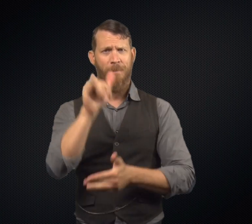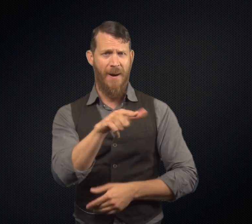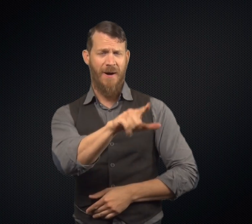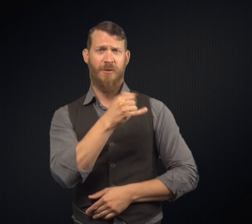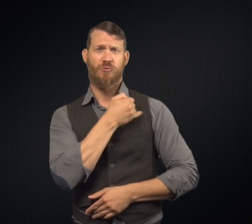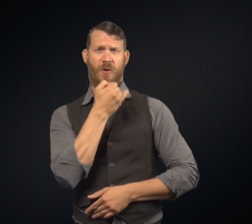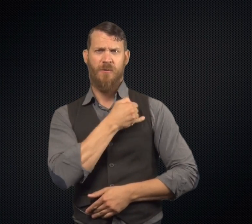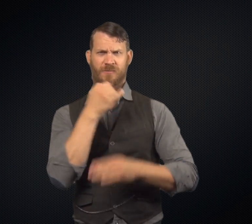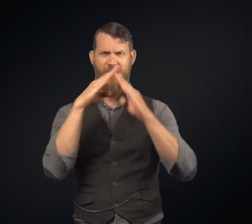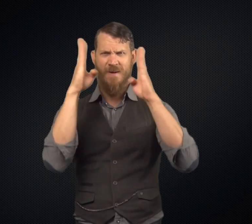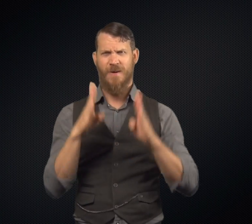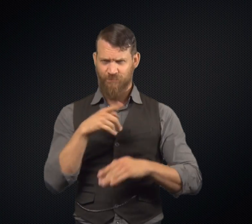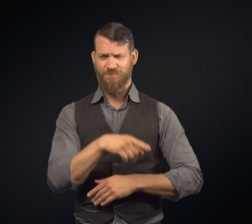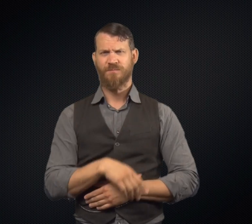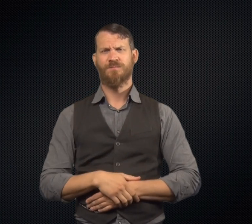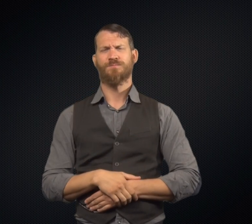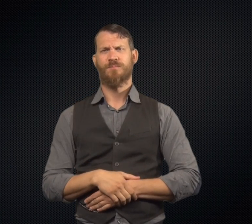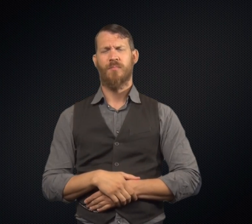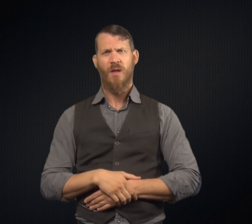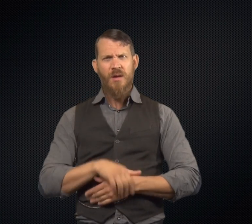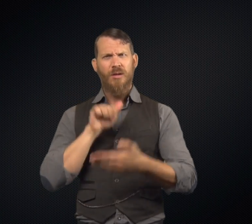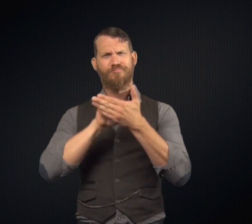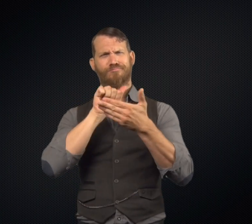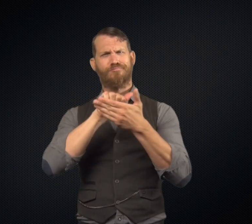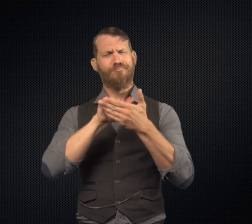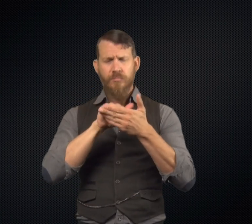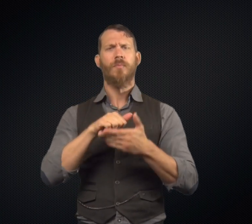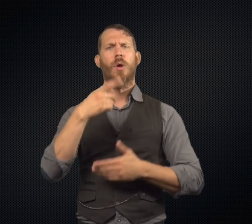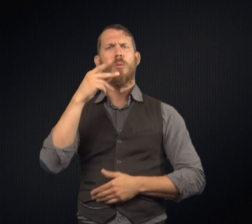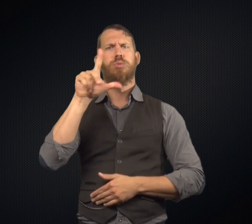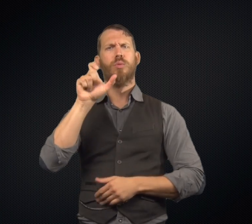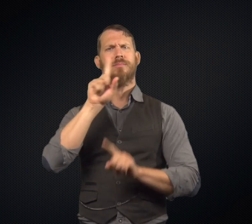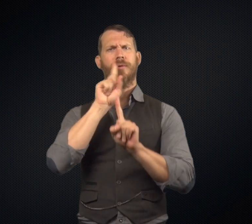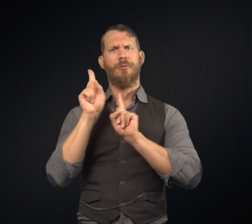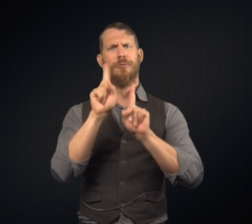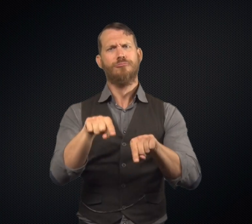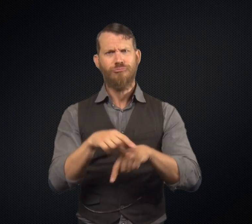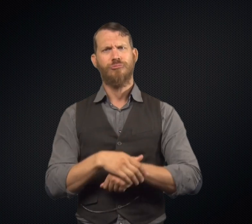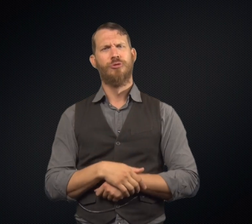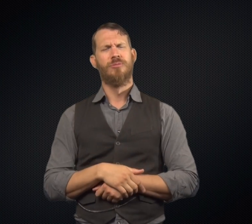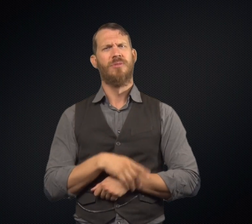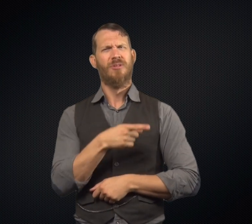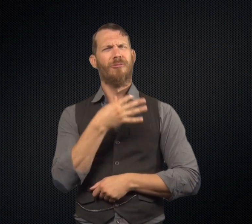so he decides to stop by Dr. Jekyll's house He knocks on the door and Mr. Poole answers.